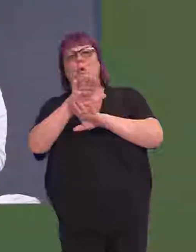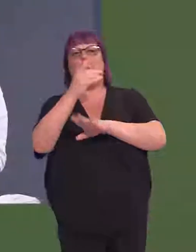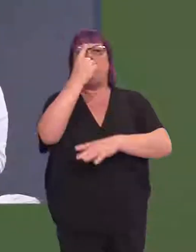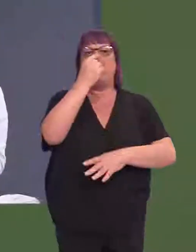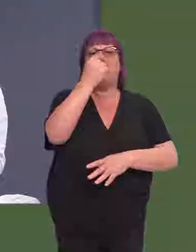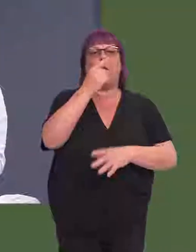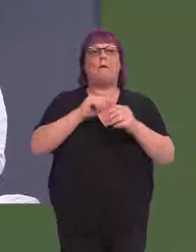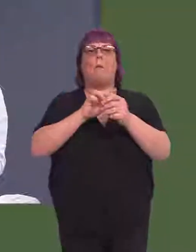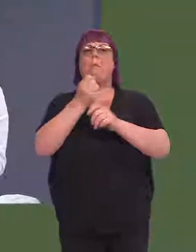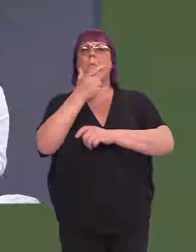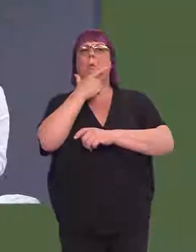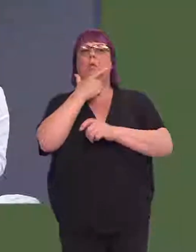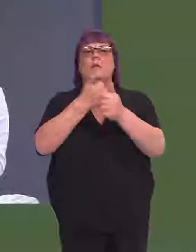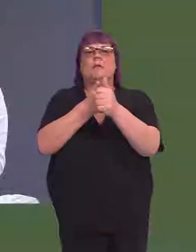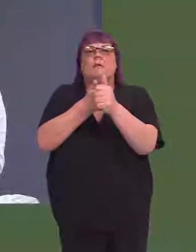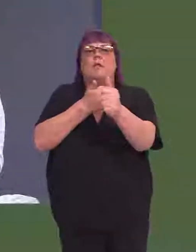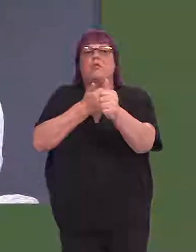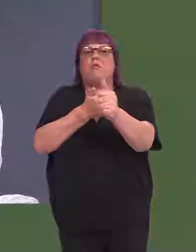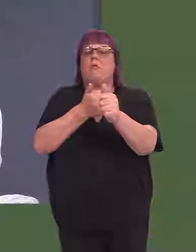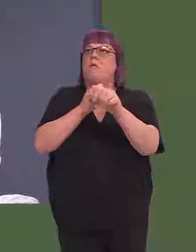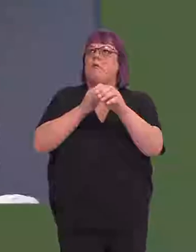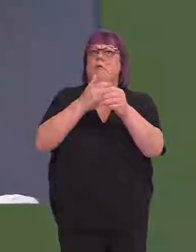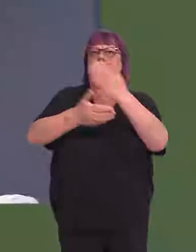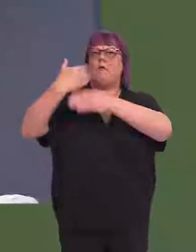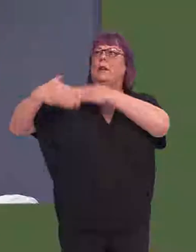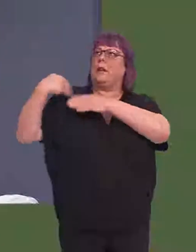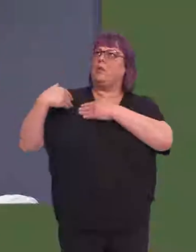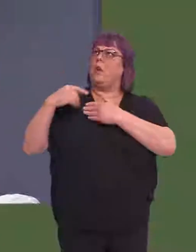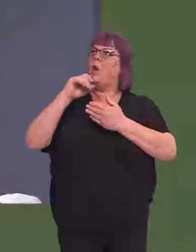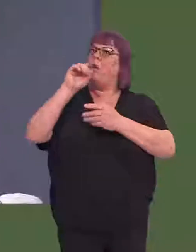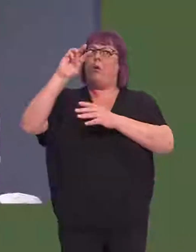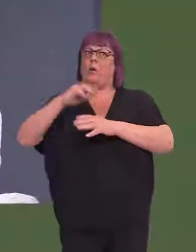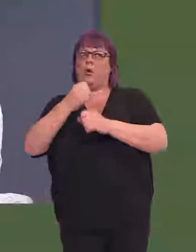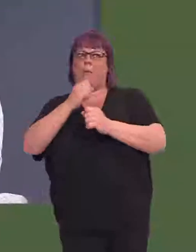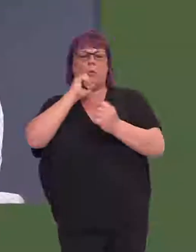potential for Merthyr Tydfil's industrial heritage, will receive a full and proper consideration